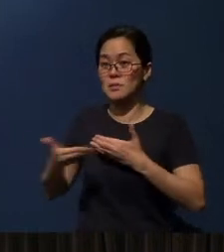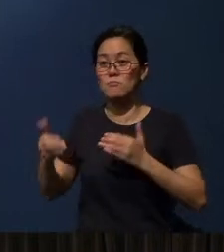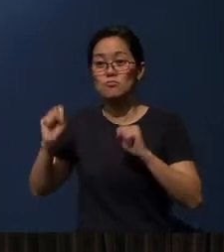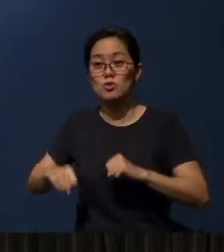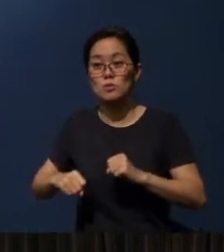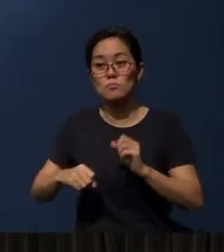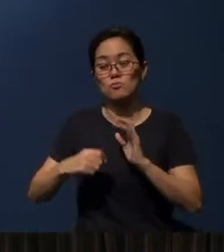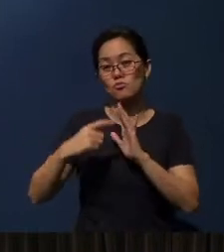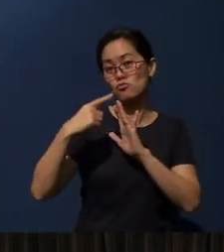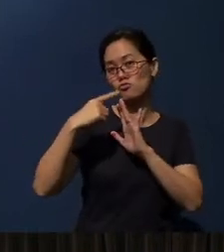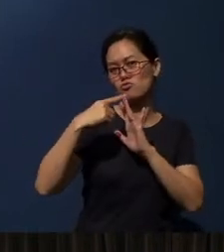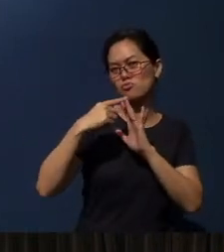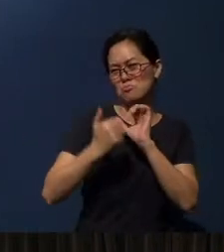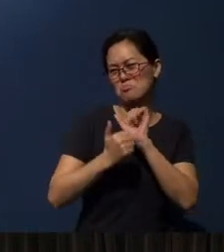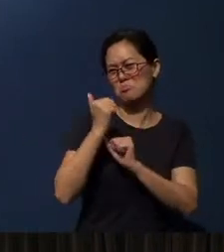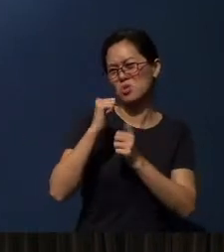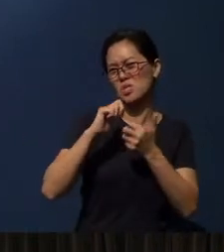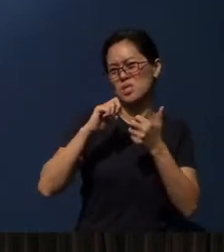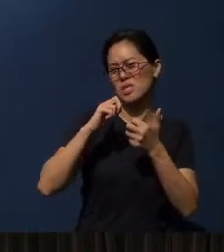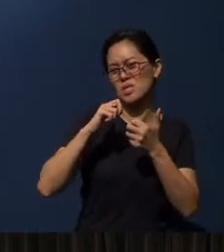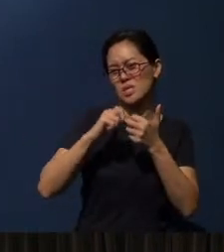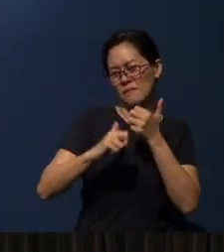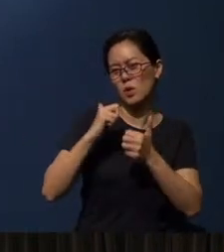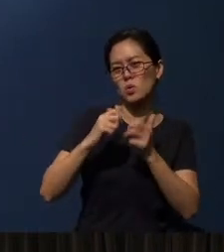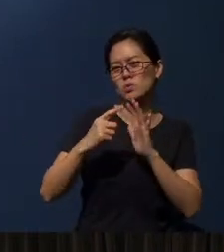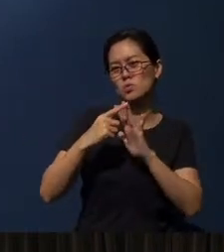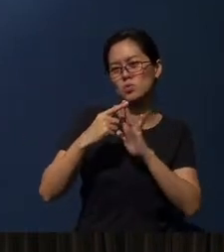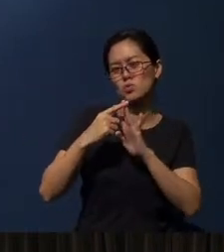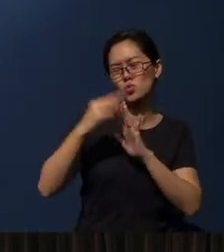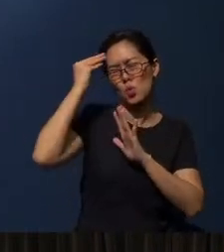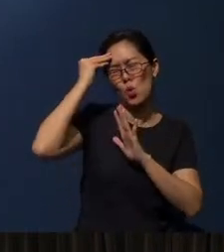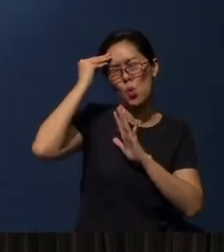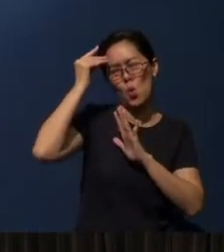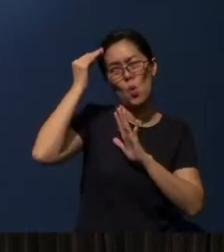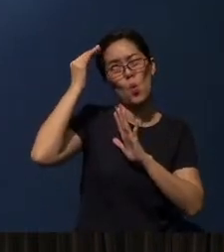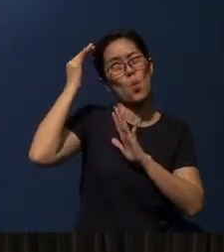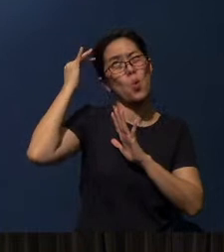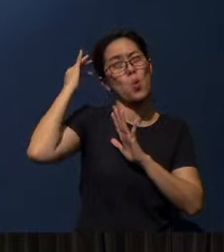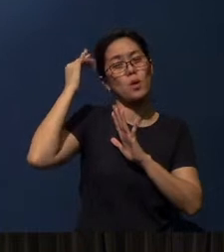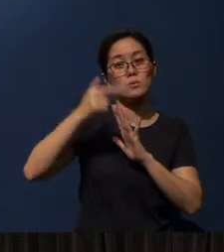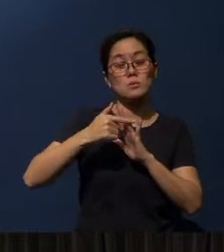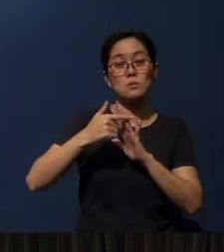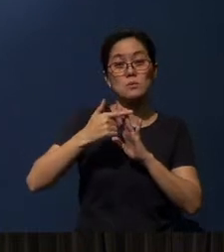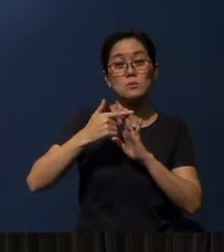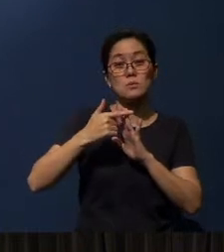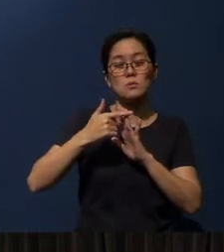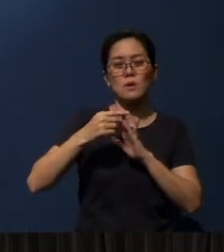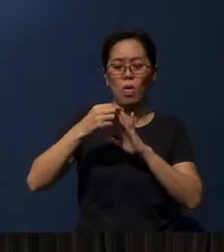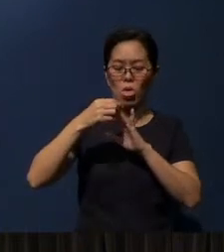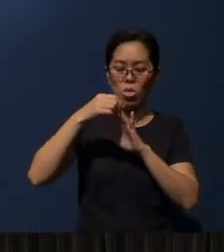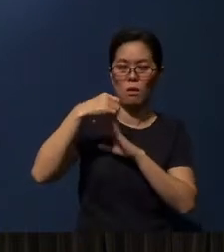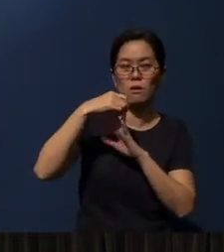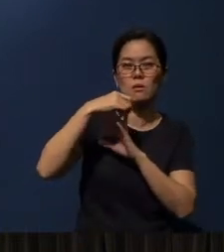which is one of the most difficult things, which is the word “Reflect”. Most difficult because it's on one of the weakest fingers that we have.